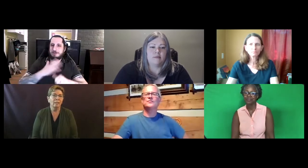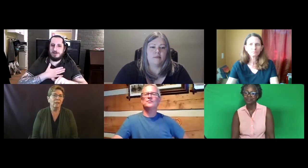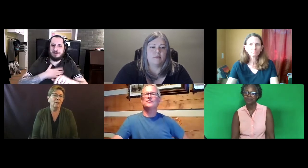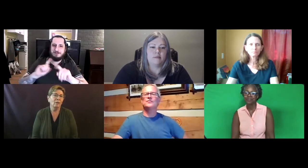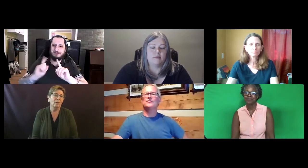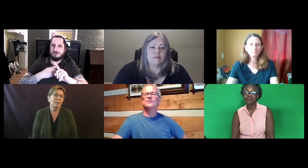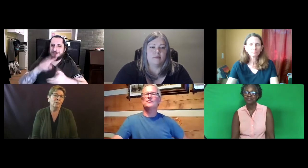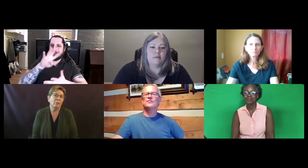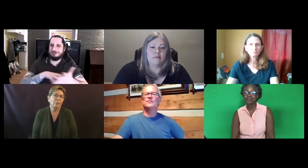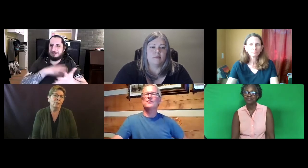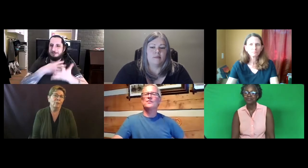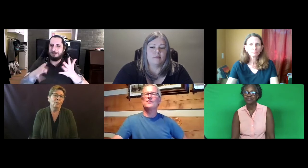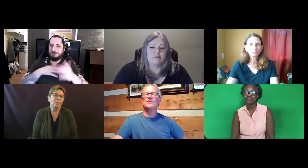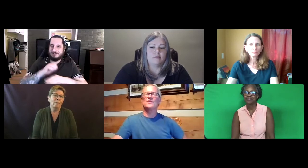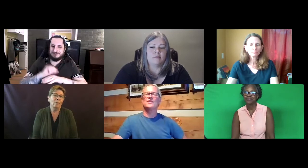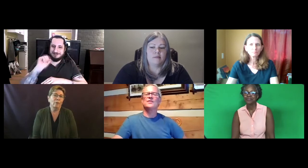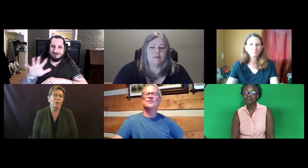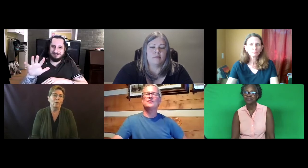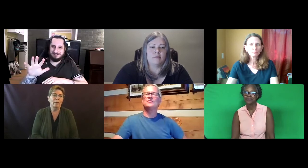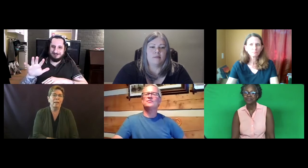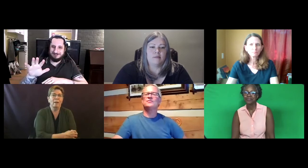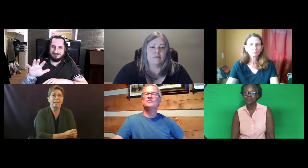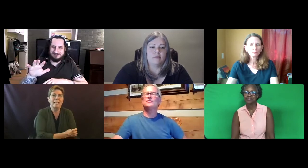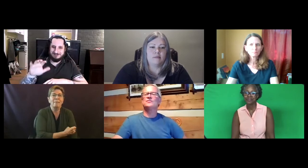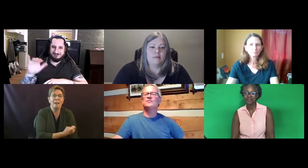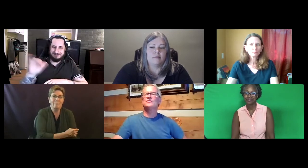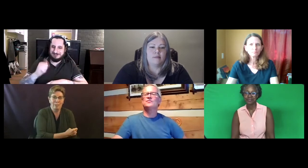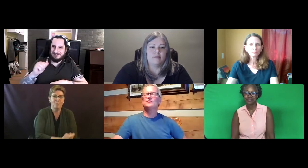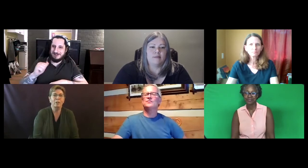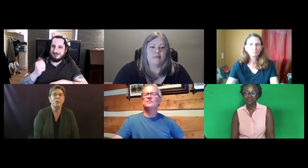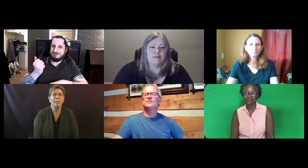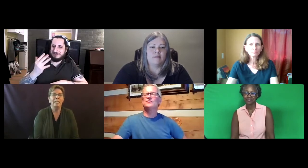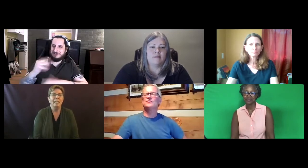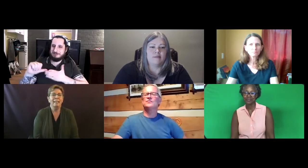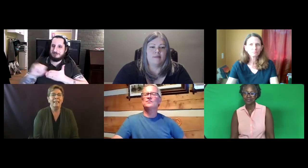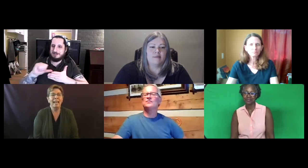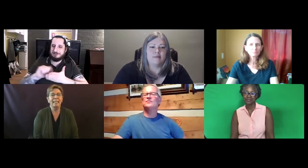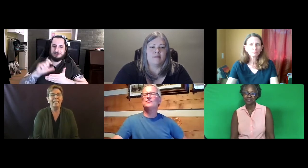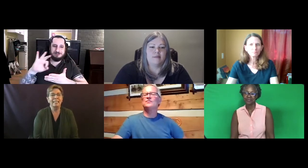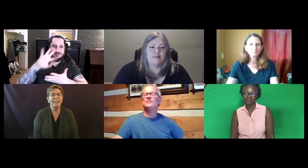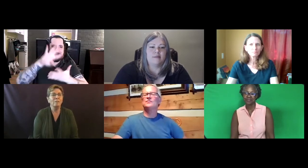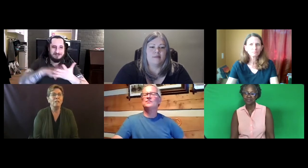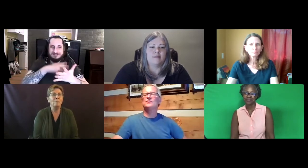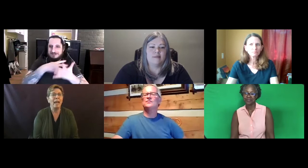And Cliff and Trish will remember that I sent them a spreadsheet that had, like, ten or